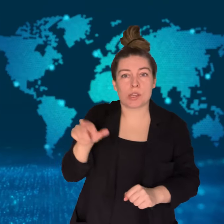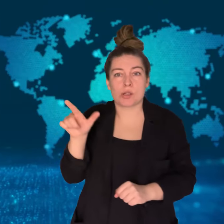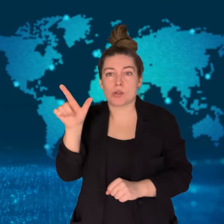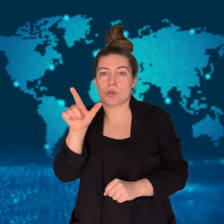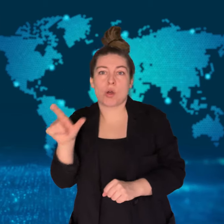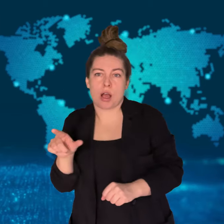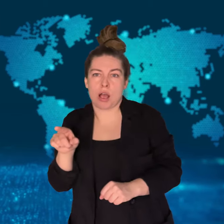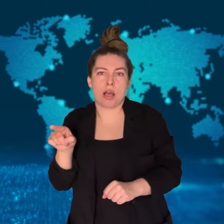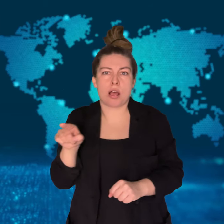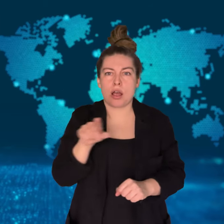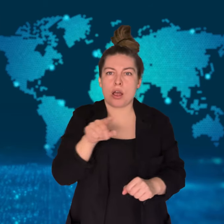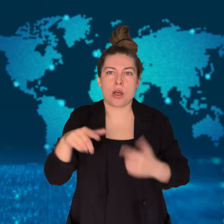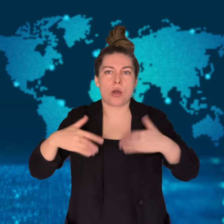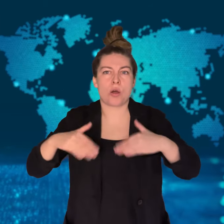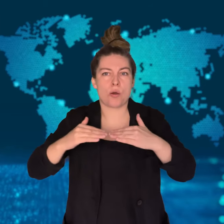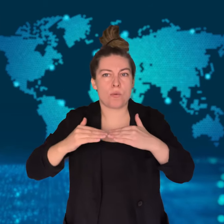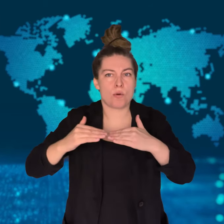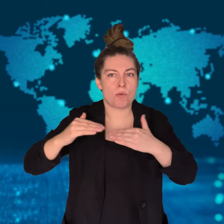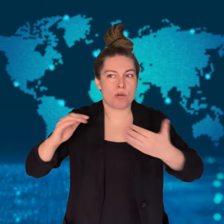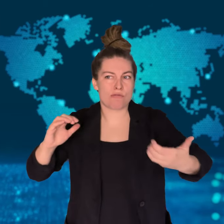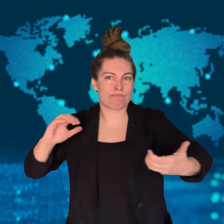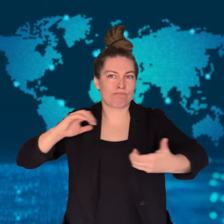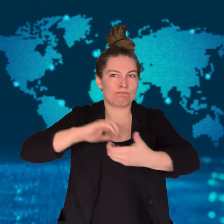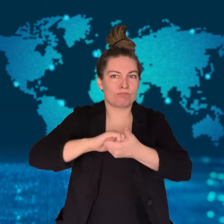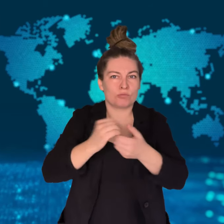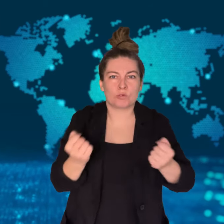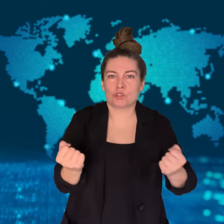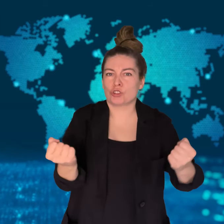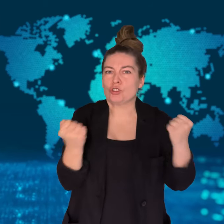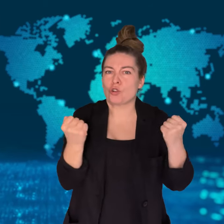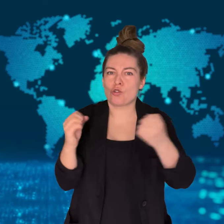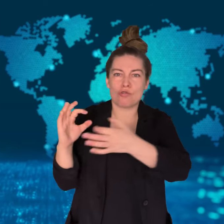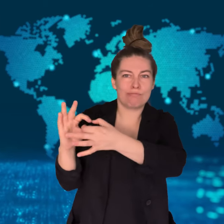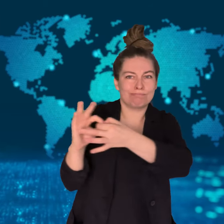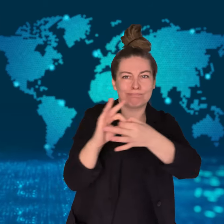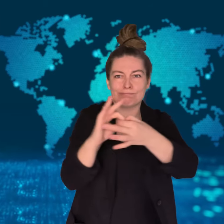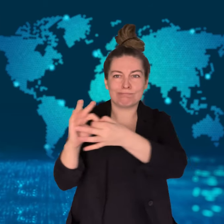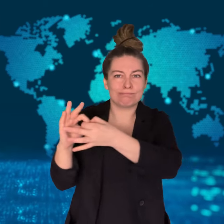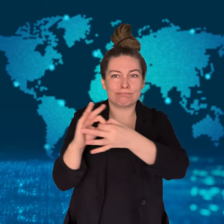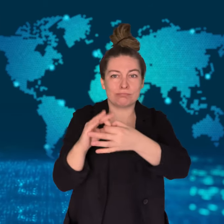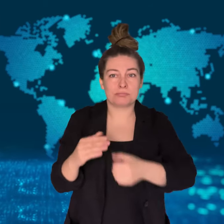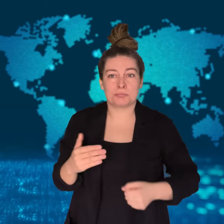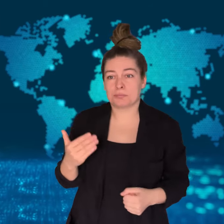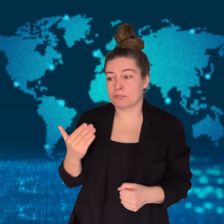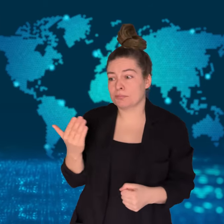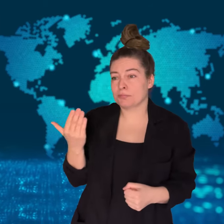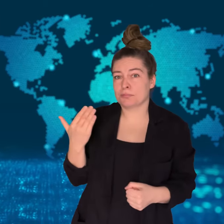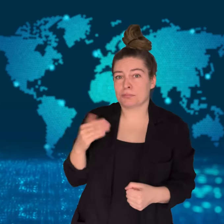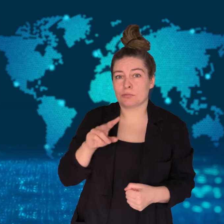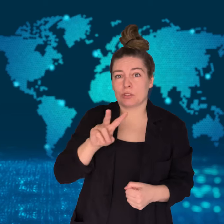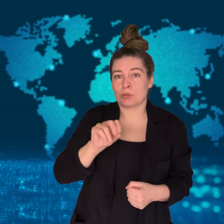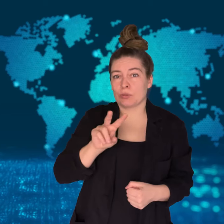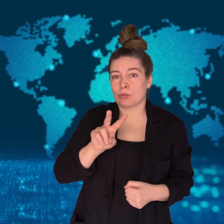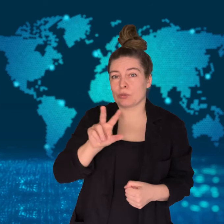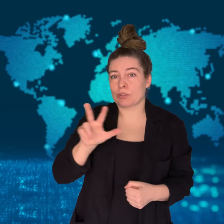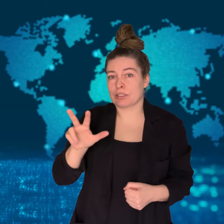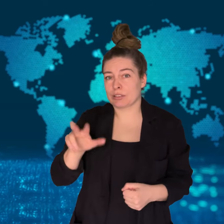Russia and North Korea appear to be developing a stronger relationship.